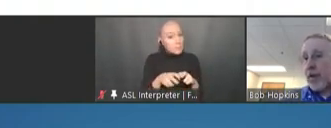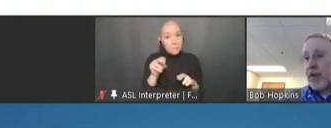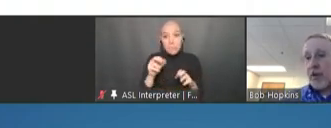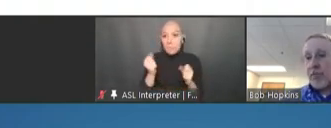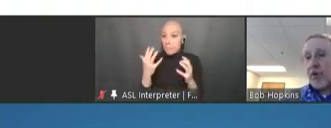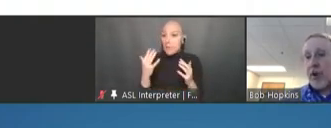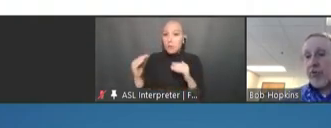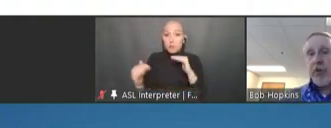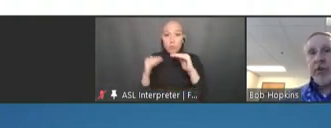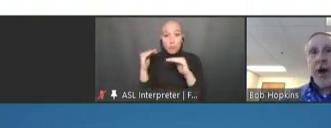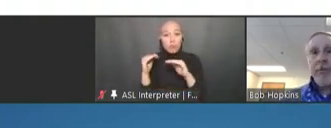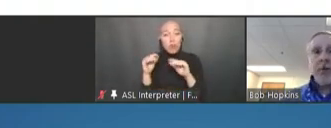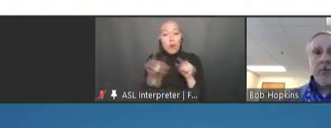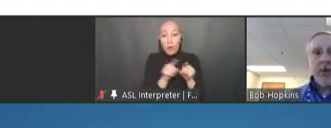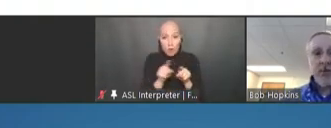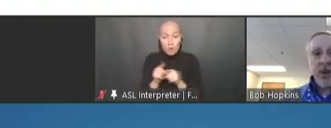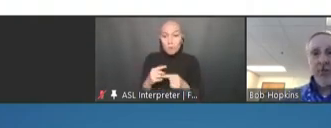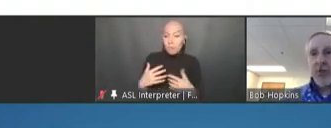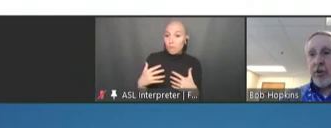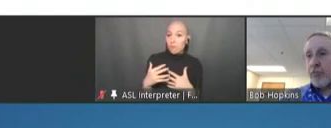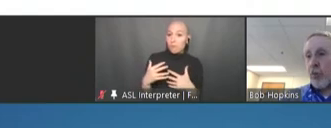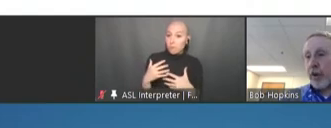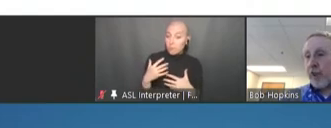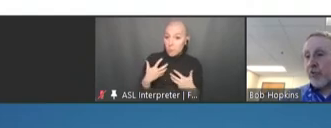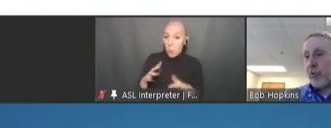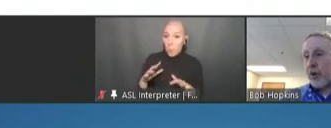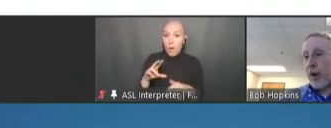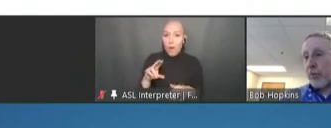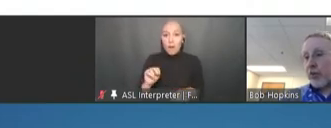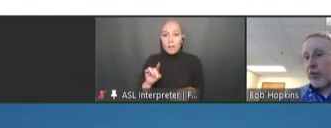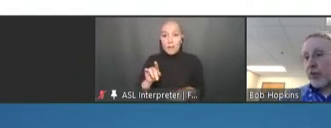You know, mucosal and topical immunization could bring us some real opportunities.